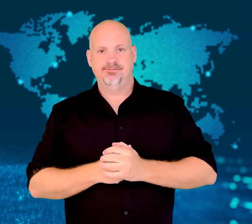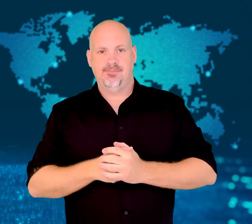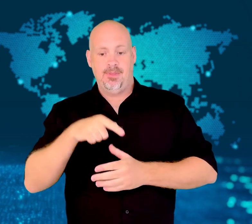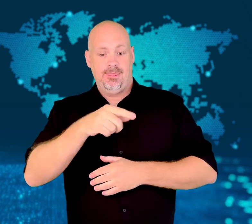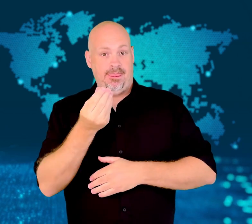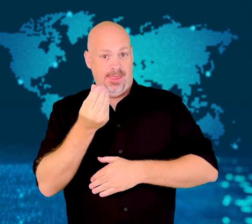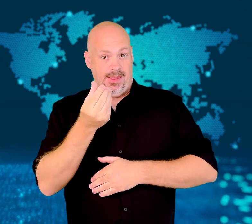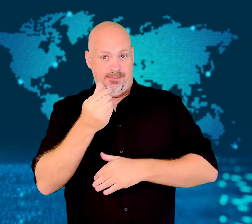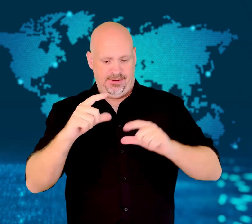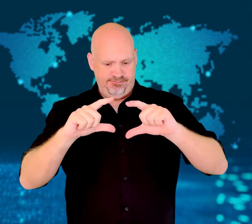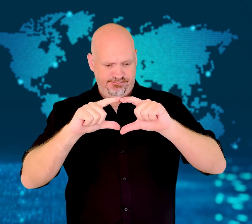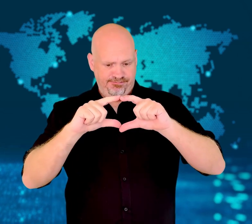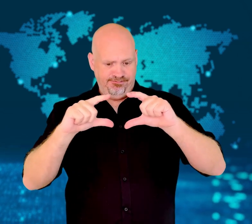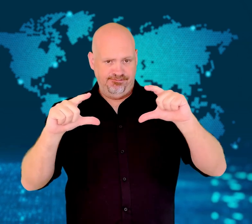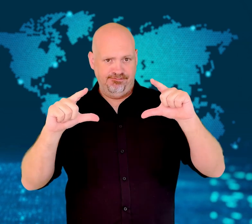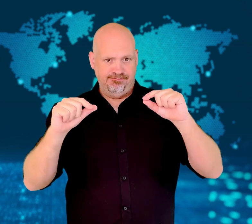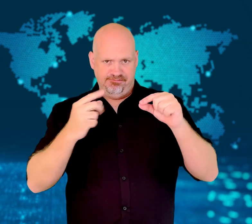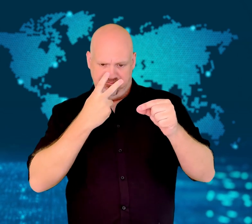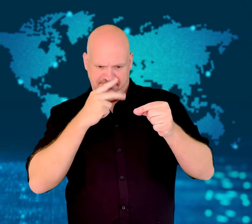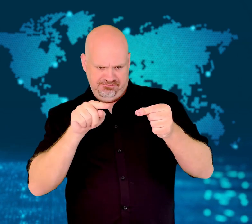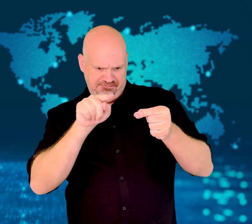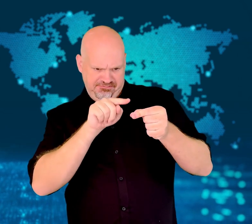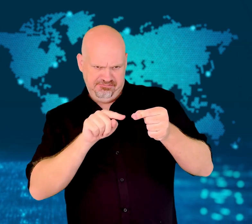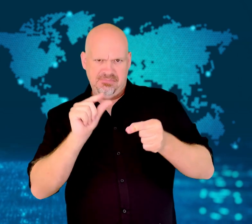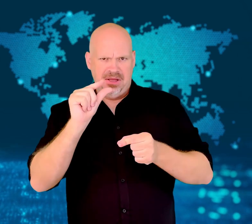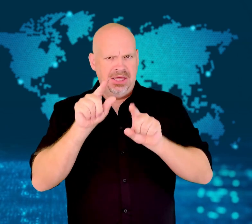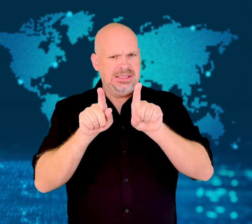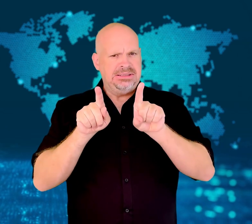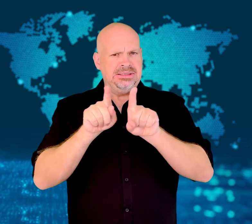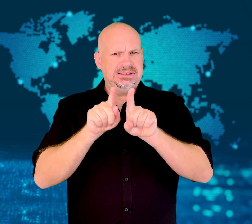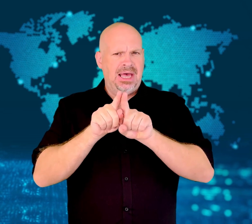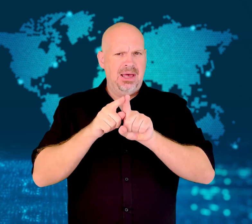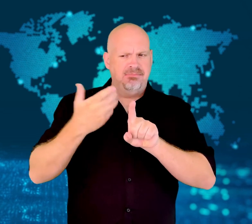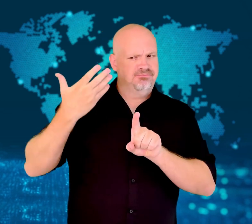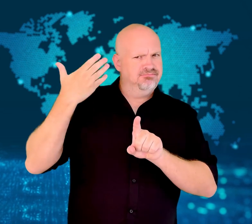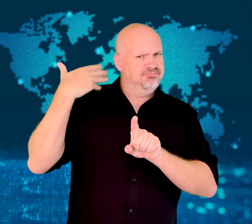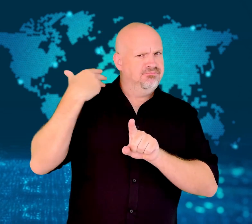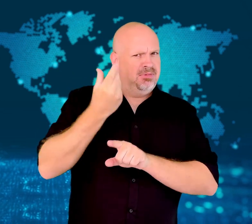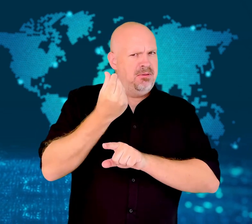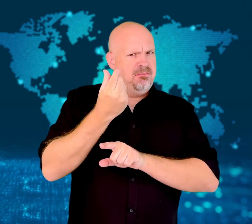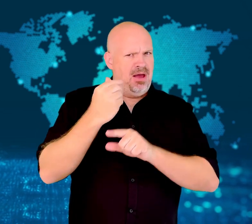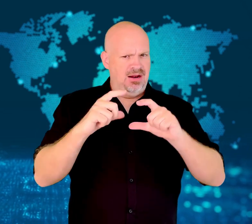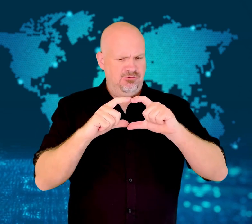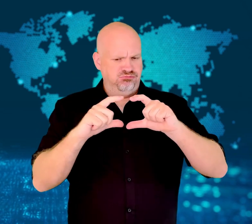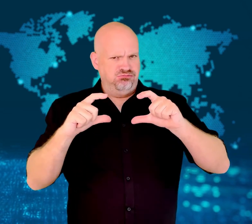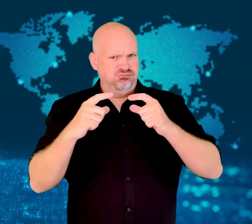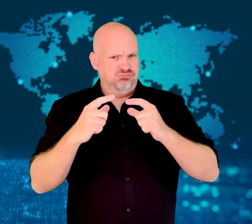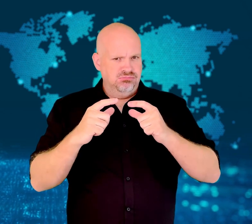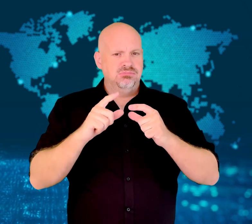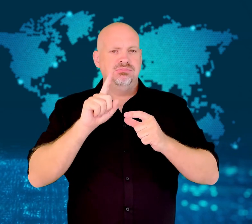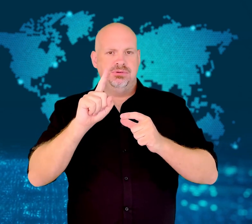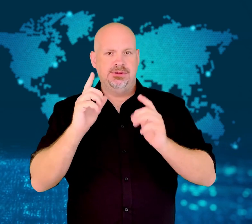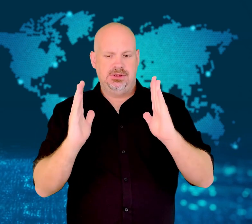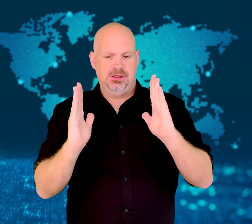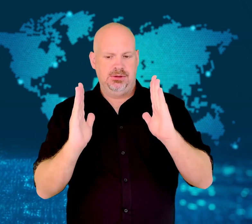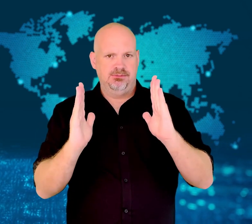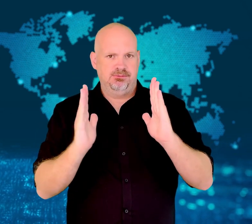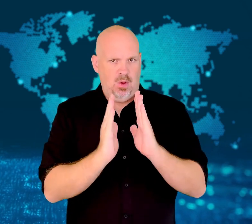The new currency has a similar design to older bills,